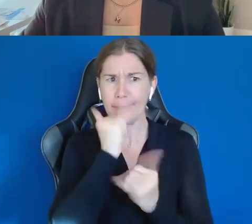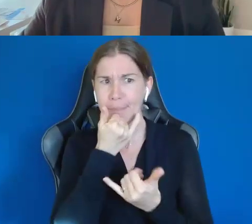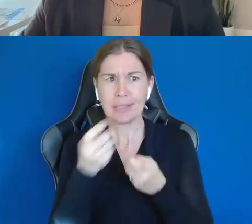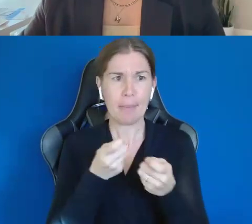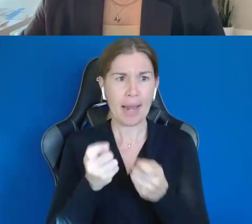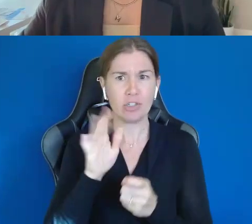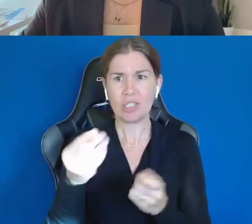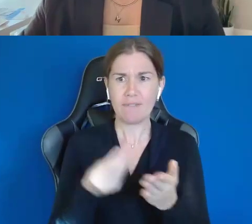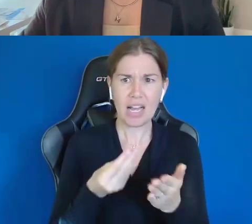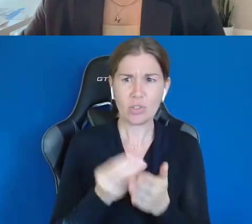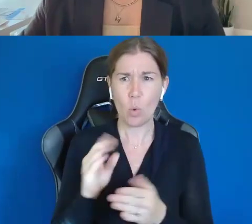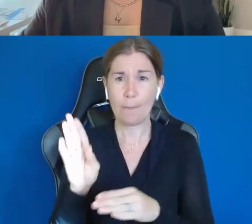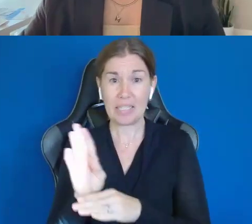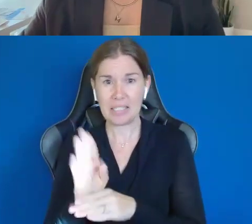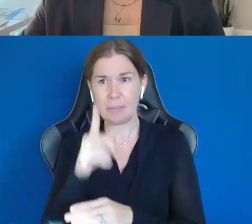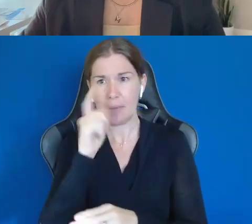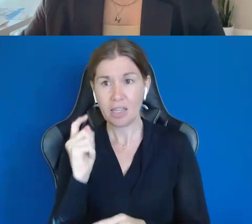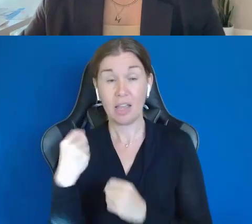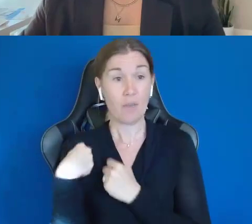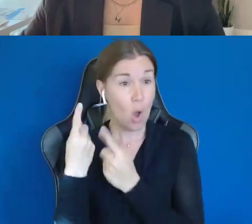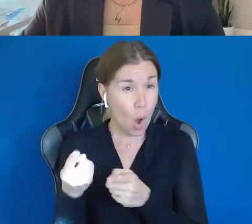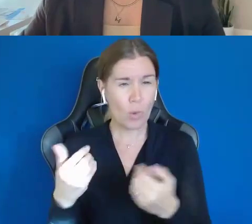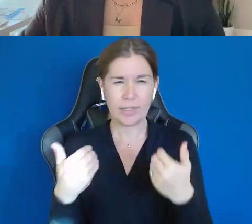his business, because I have I have always had his best interests at heart.